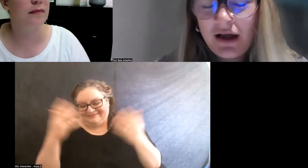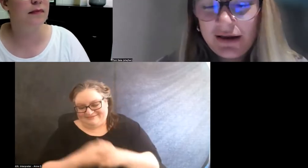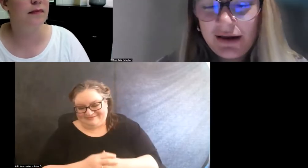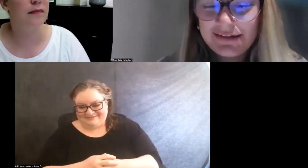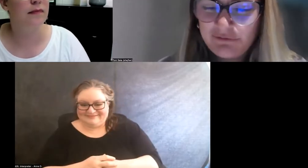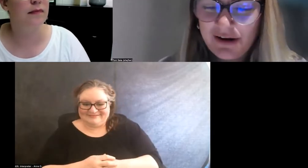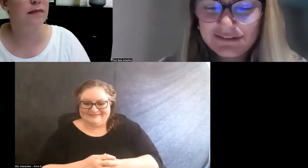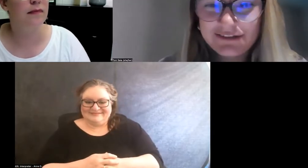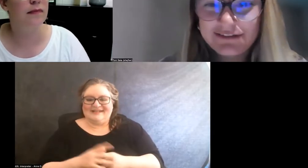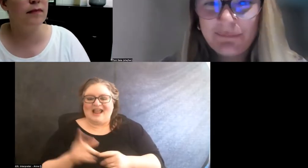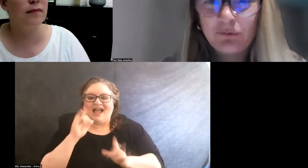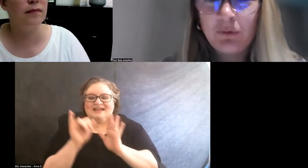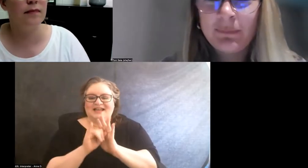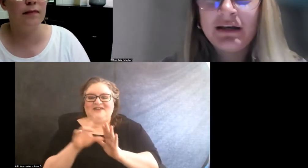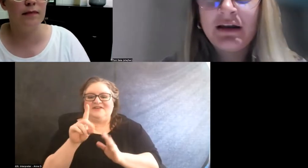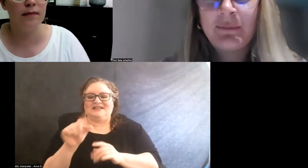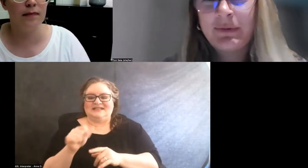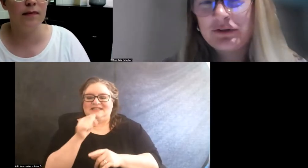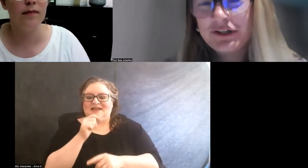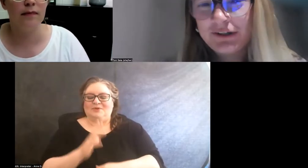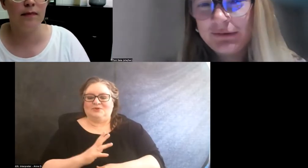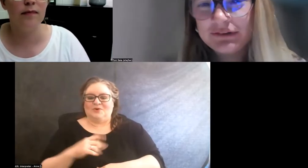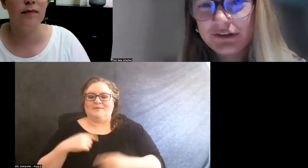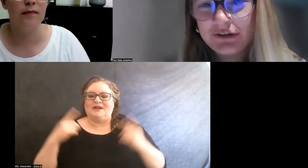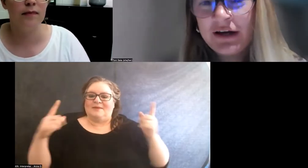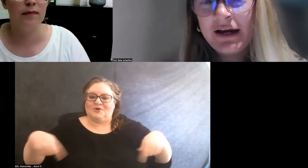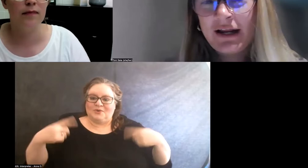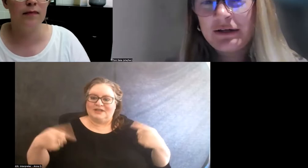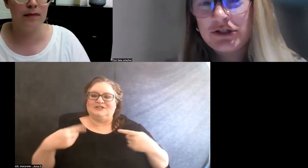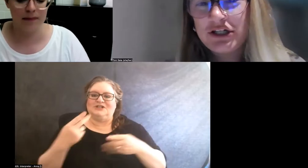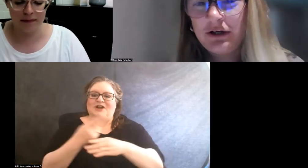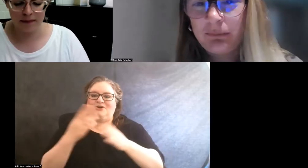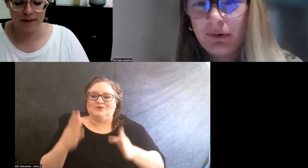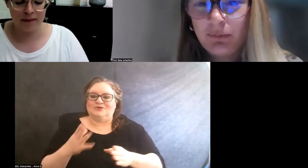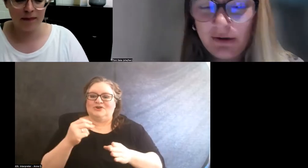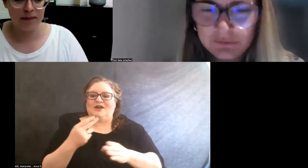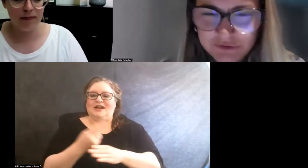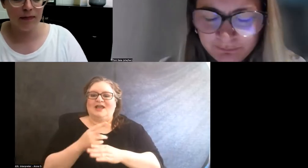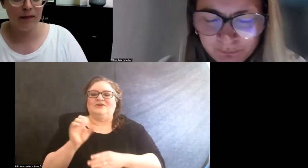I identify as a disabled woman. I'm a wheelchair user. And I use she/her pronouns.